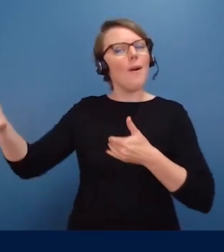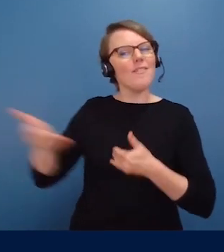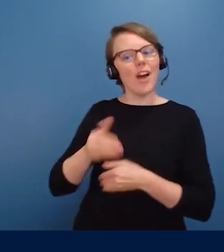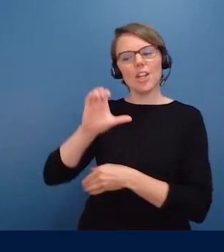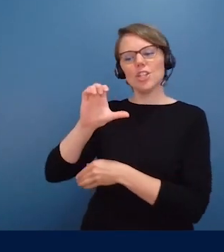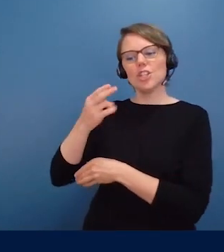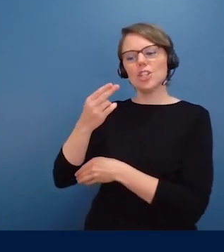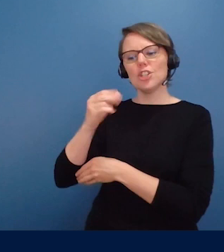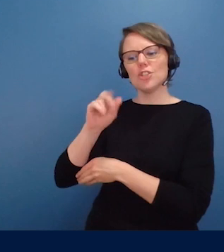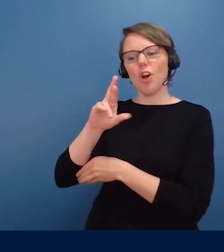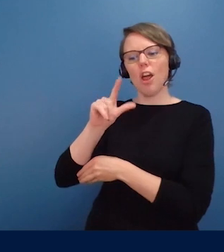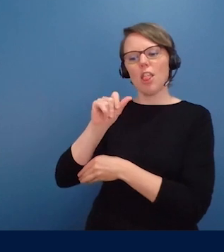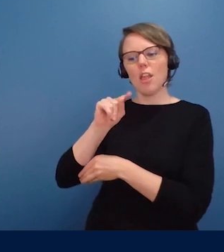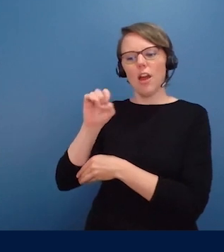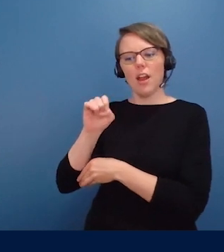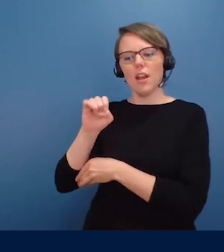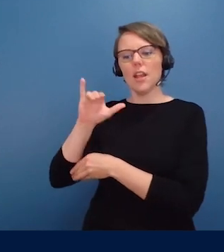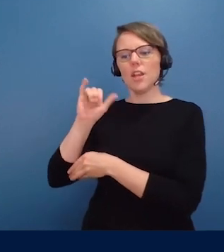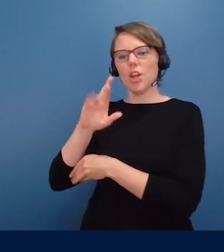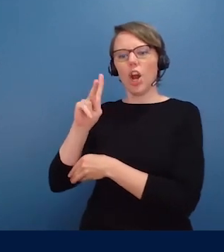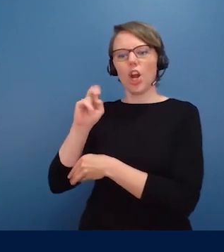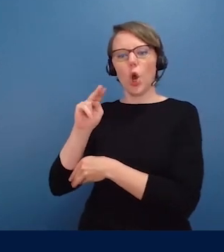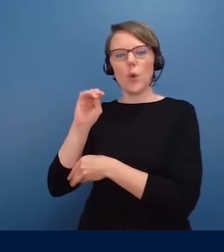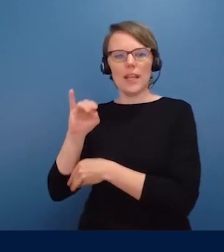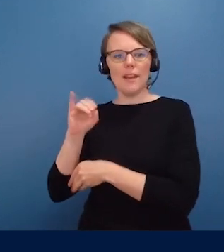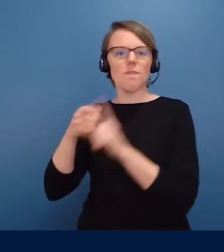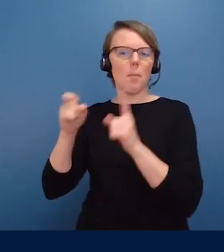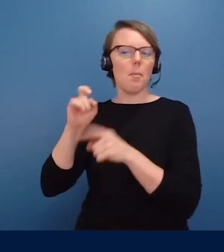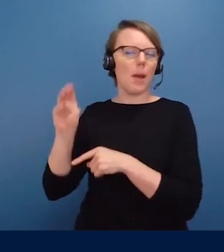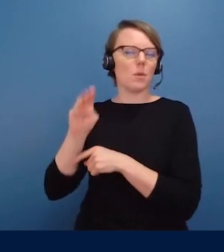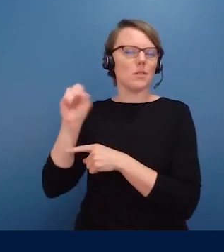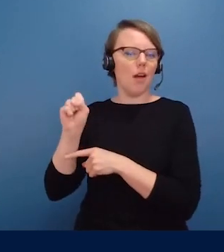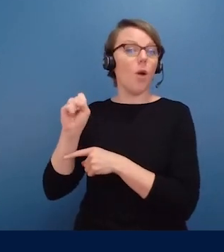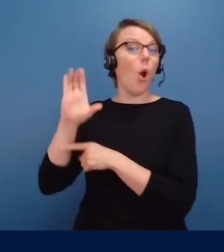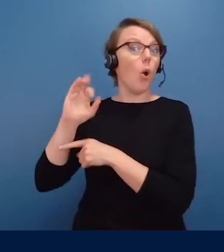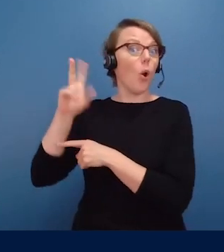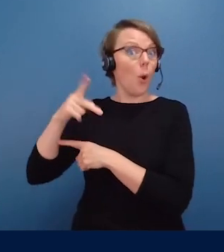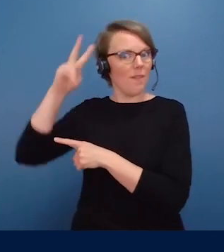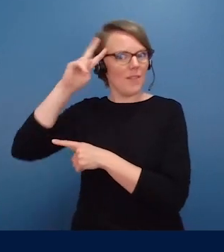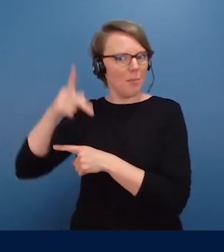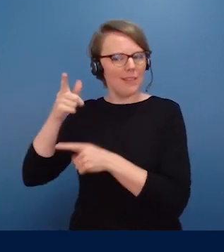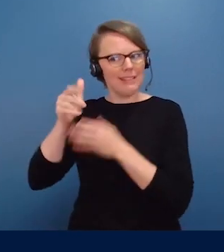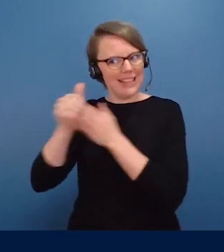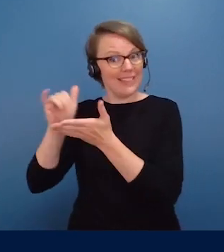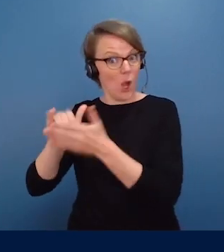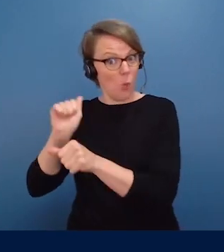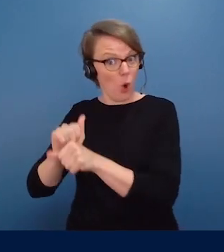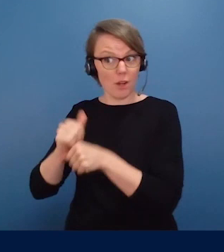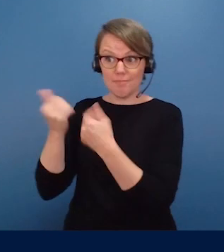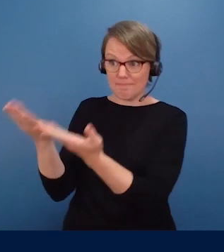Let me invite Charlotte Yarkoni from Microsoft, the Corporate Vice President, who's leading this work, Charlotte.